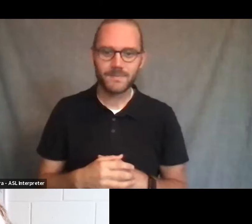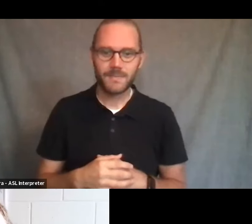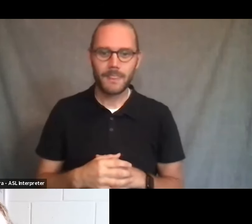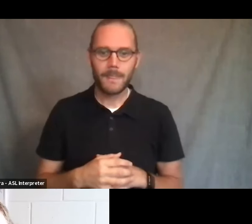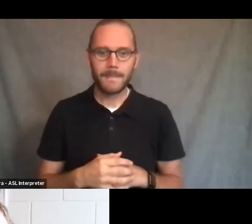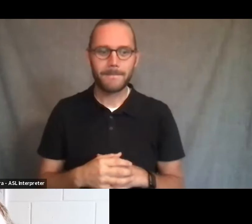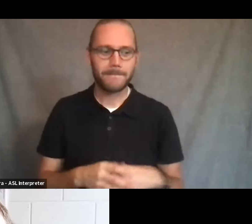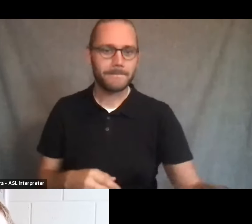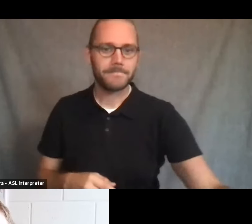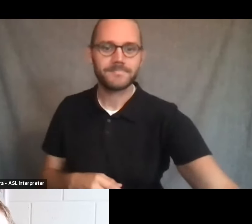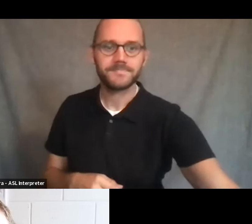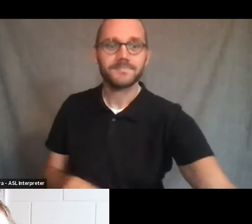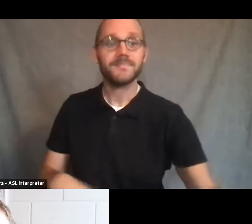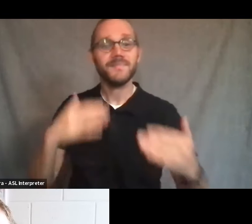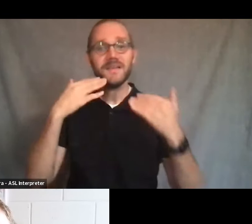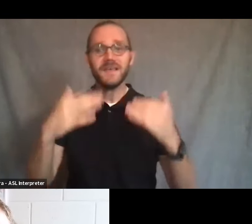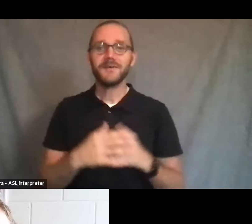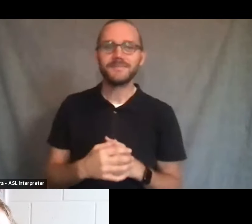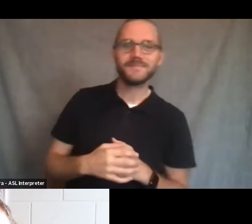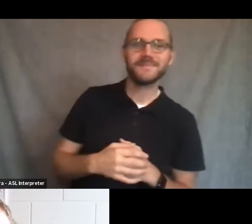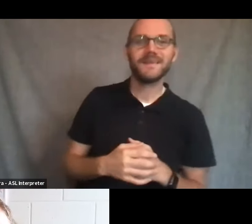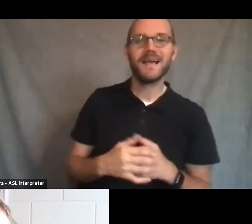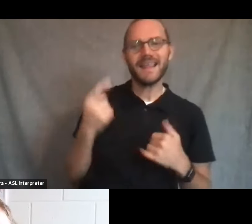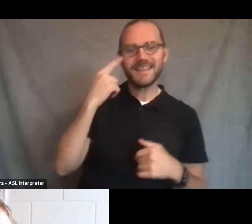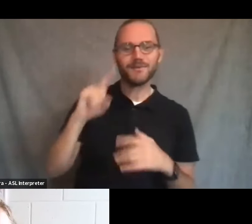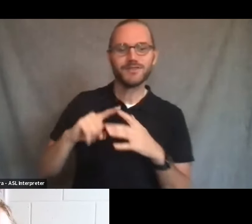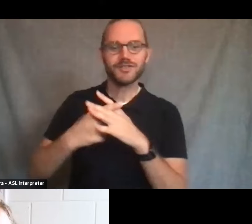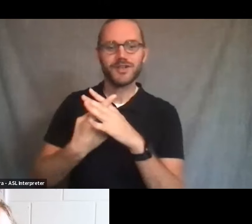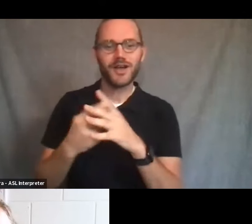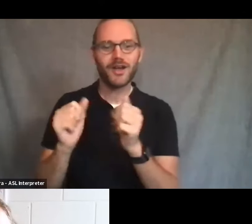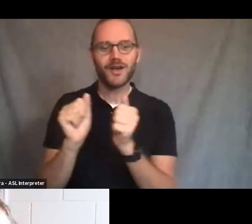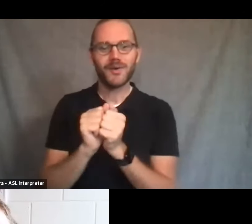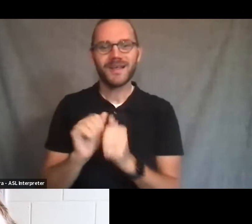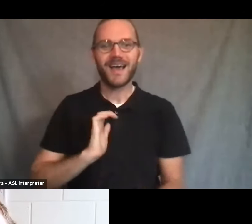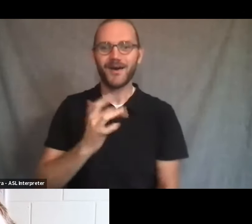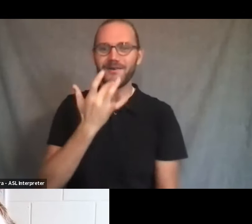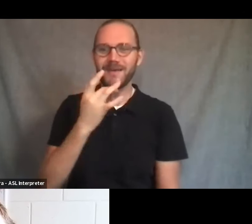Great, thank you. We're gonna begin with our favorite epidemiologist,